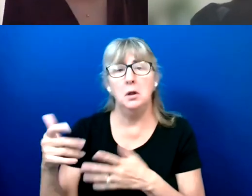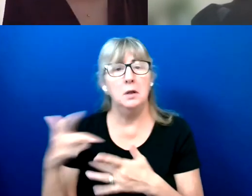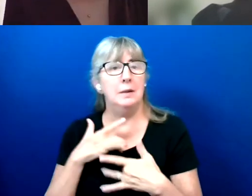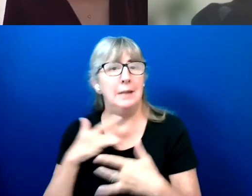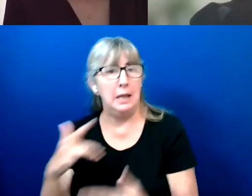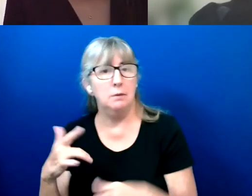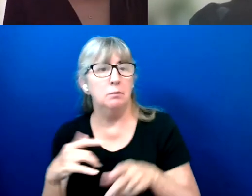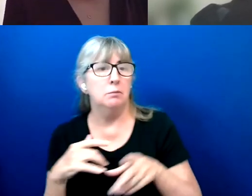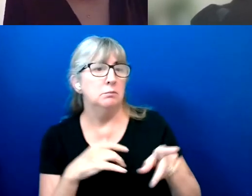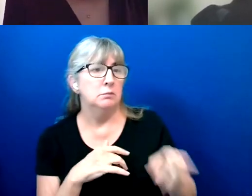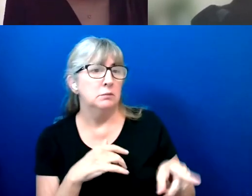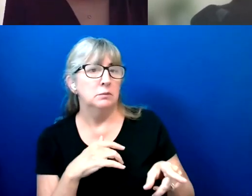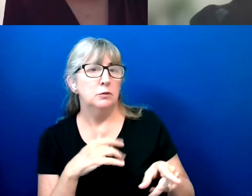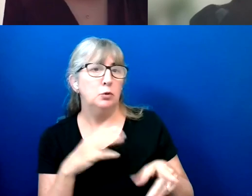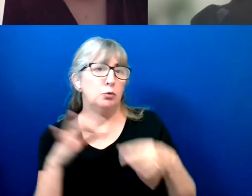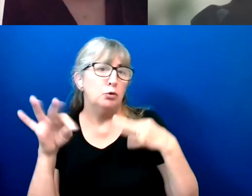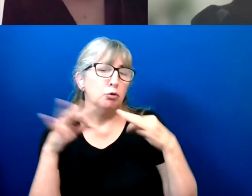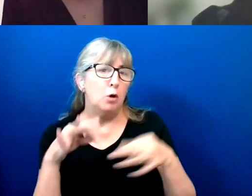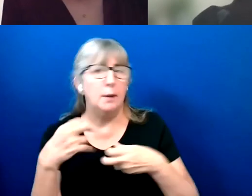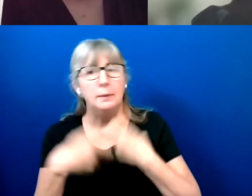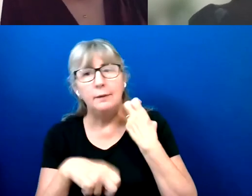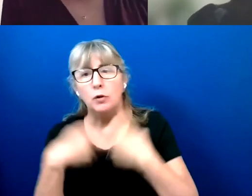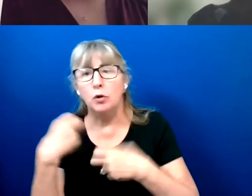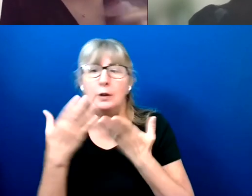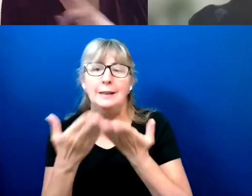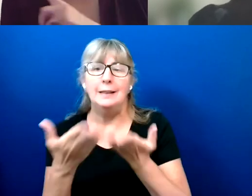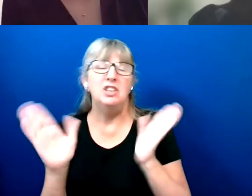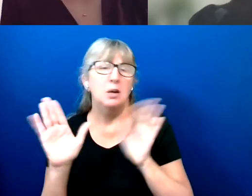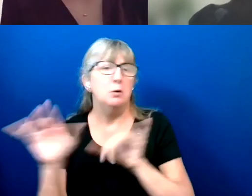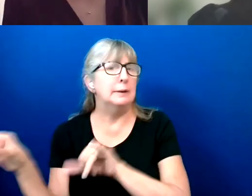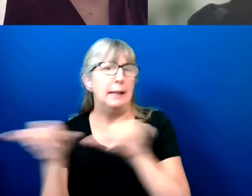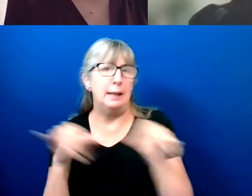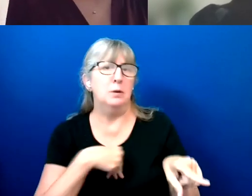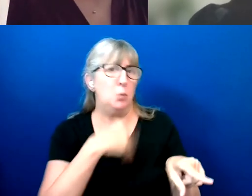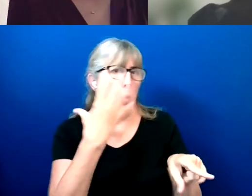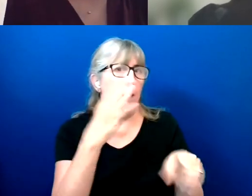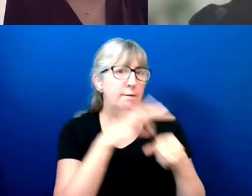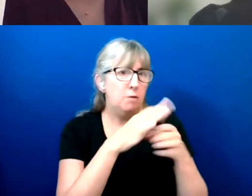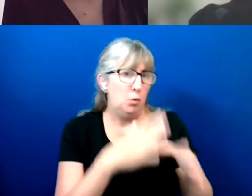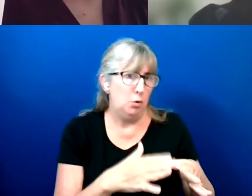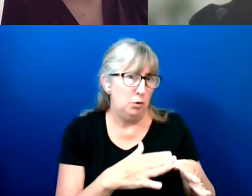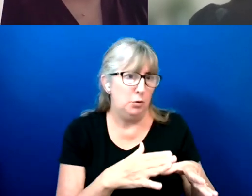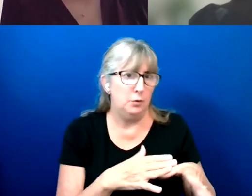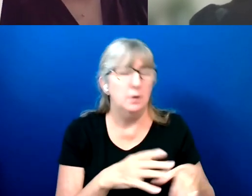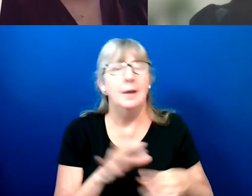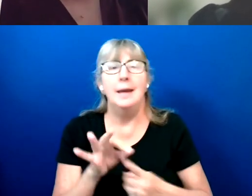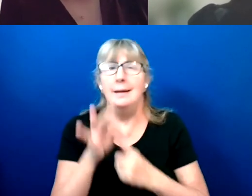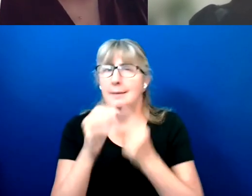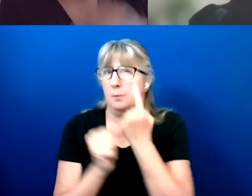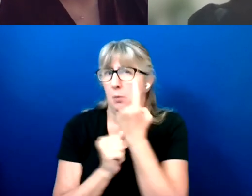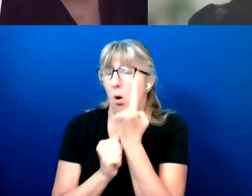to describe difficulties in general. But this one -- >> DOUGLAS KRUSE: Except for the waiting in line.